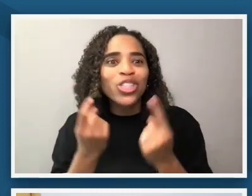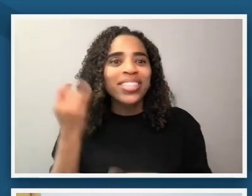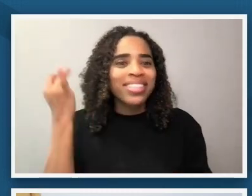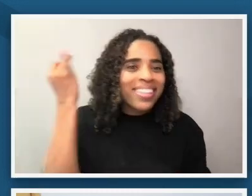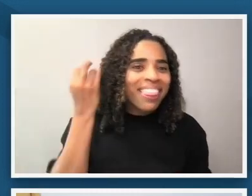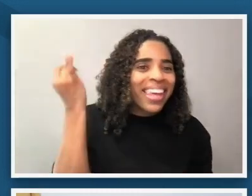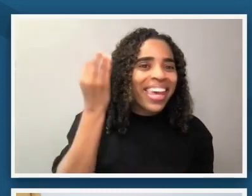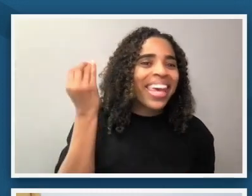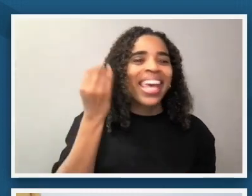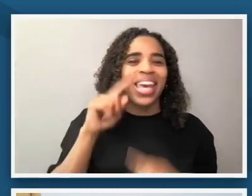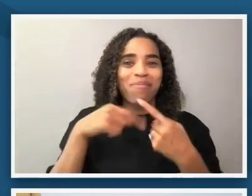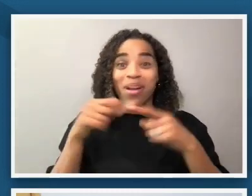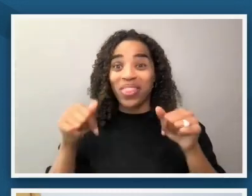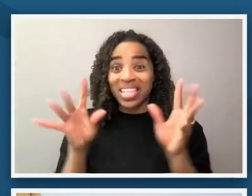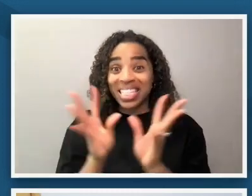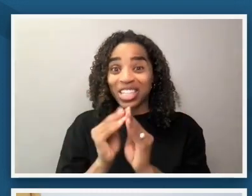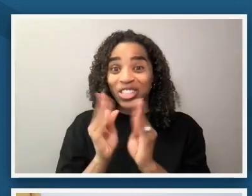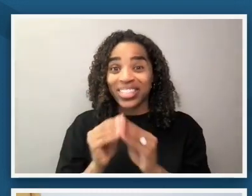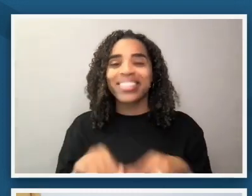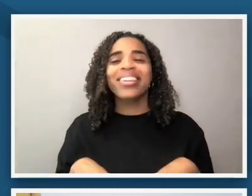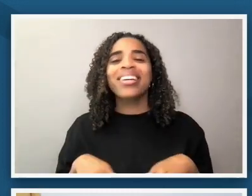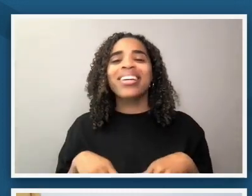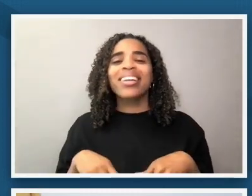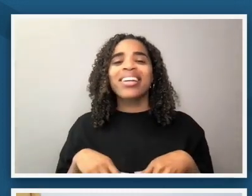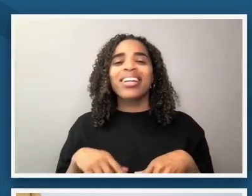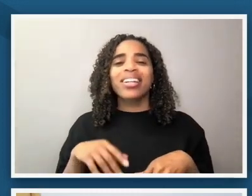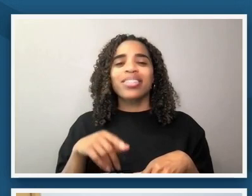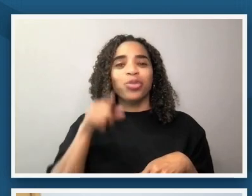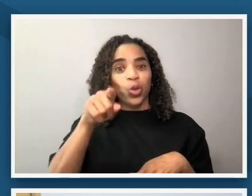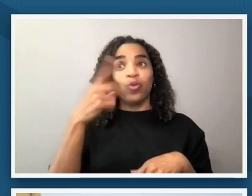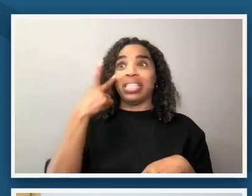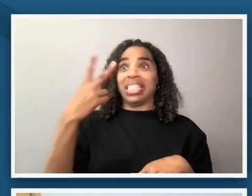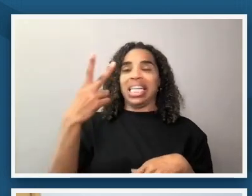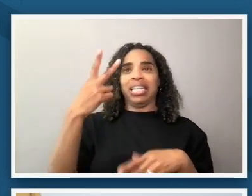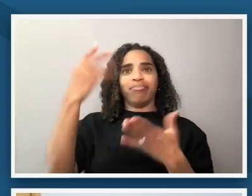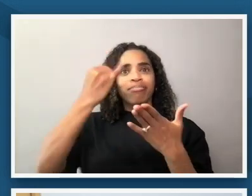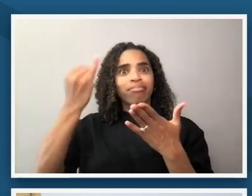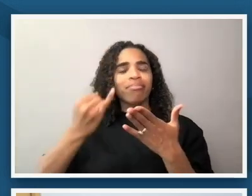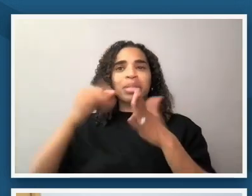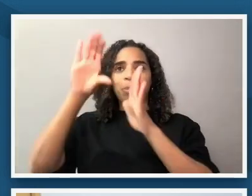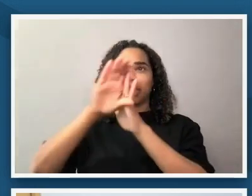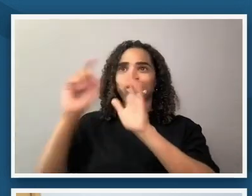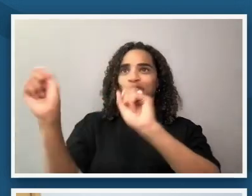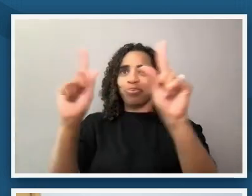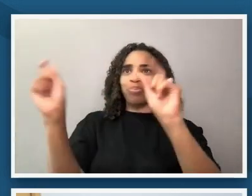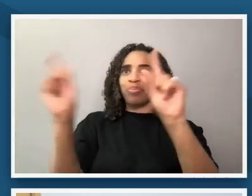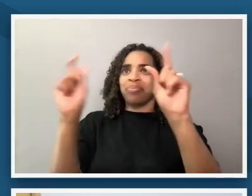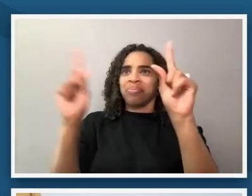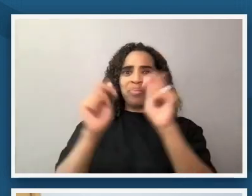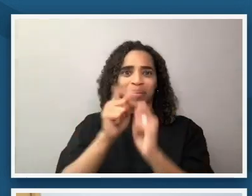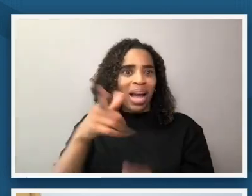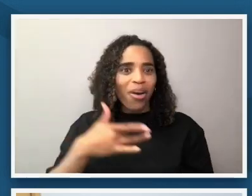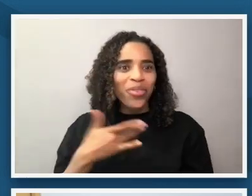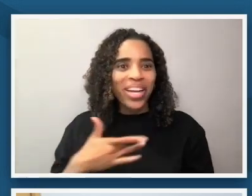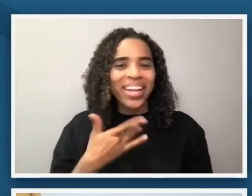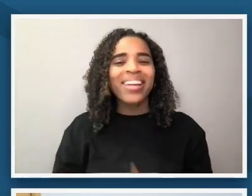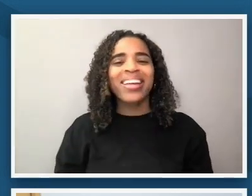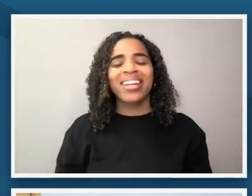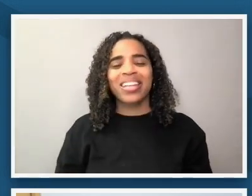session and some of the material that we've shared and while you all are